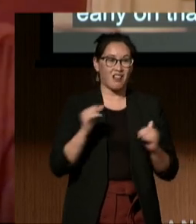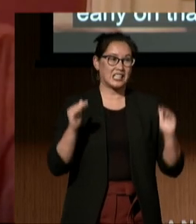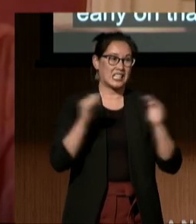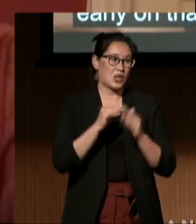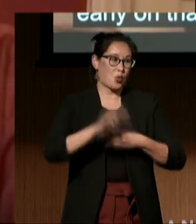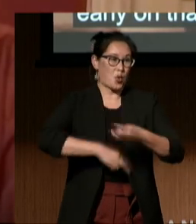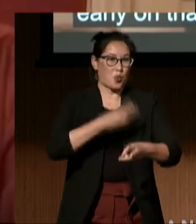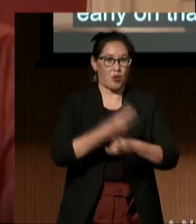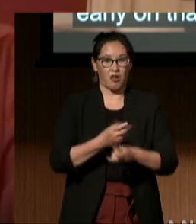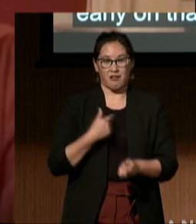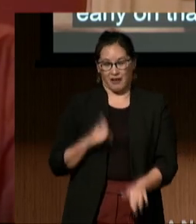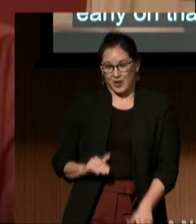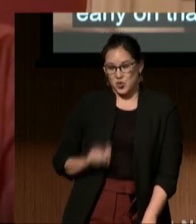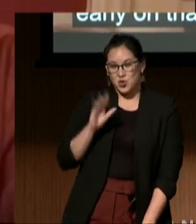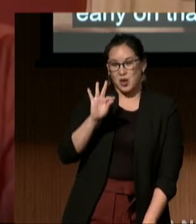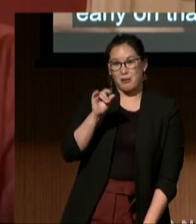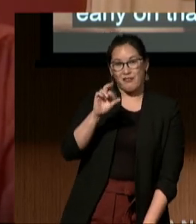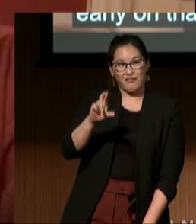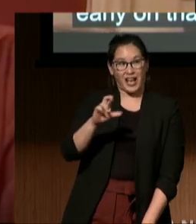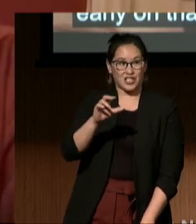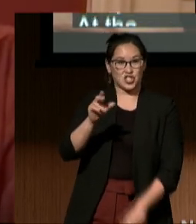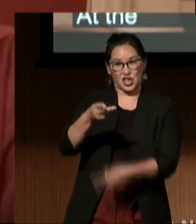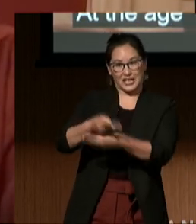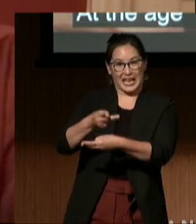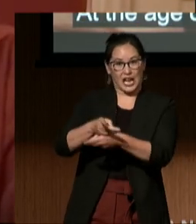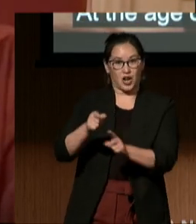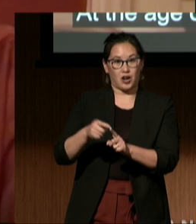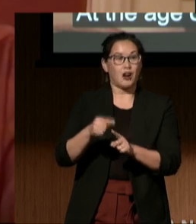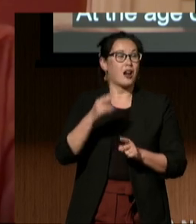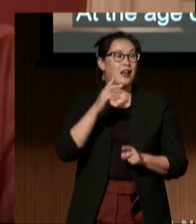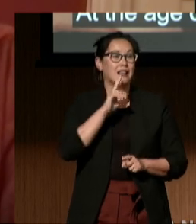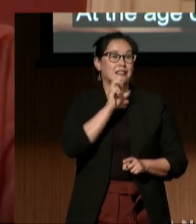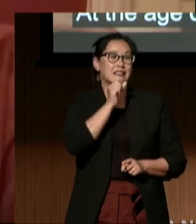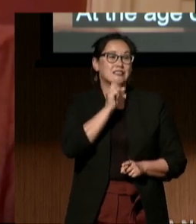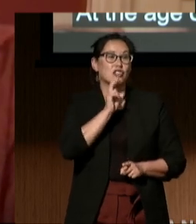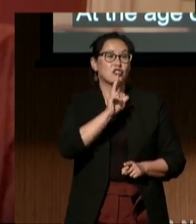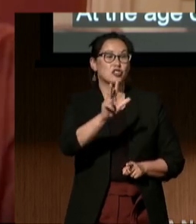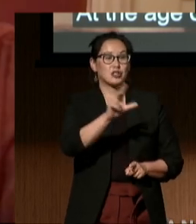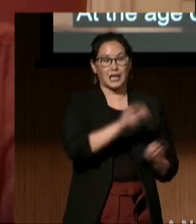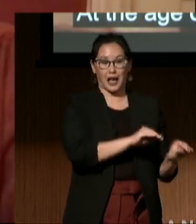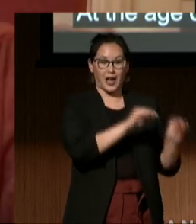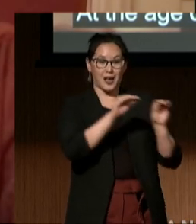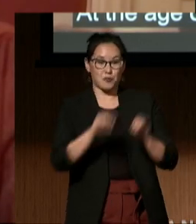At the age of three, I immigrated to the United States through inter-country adoption